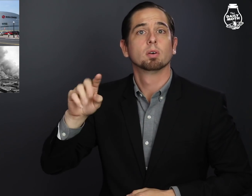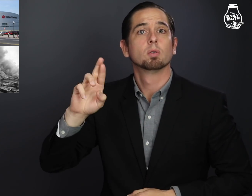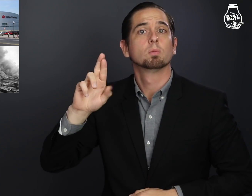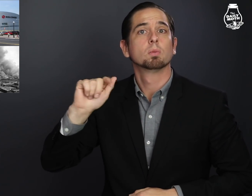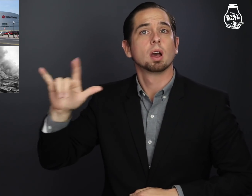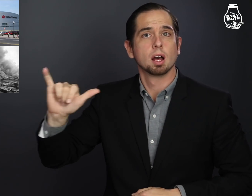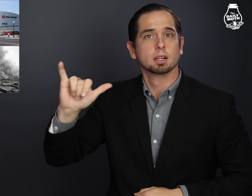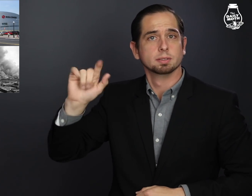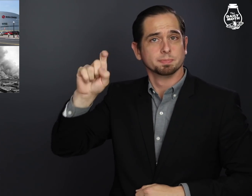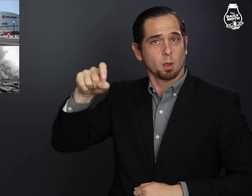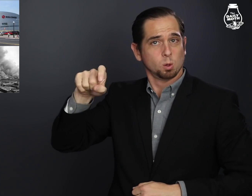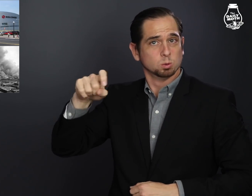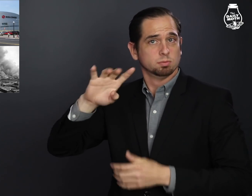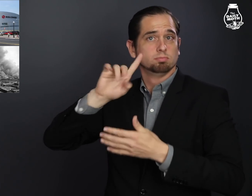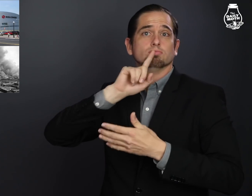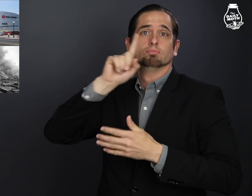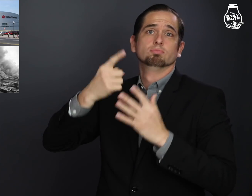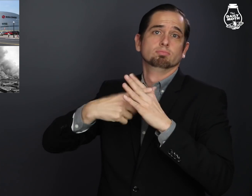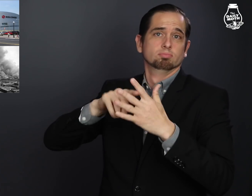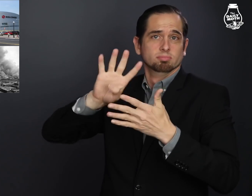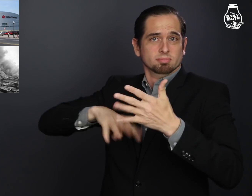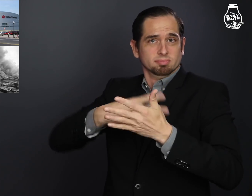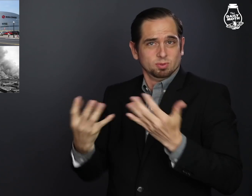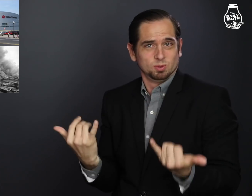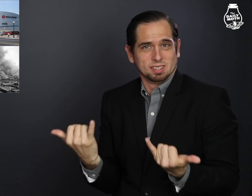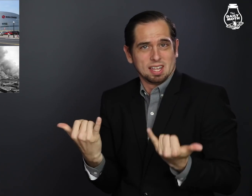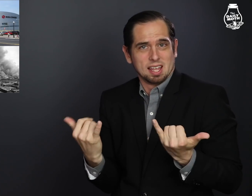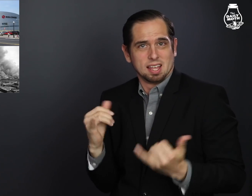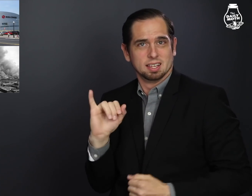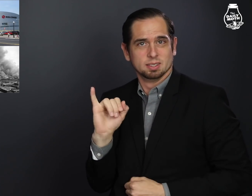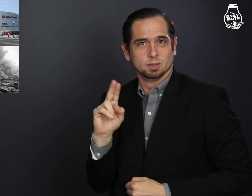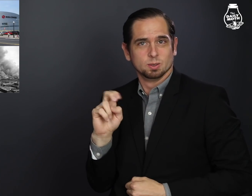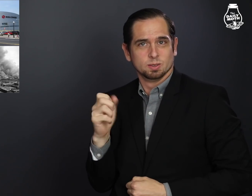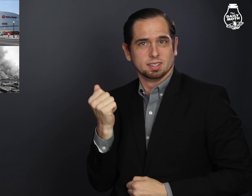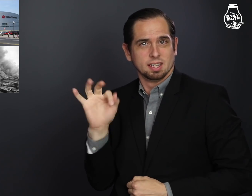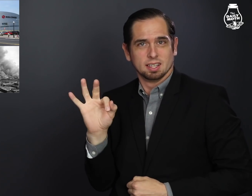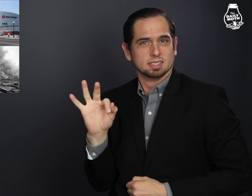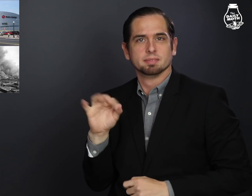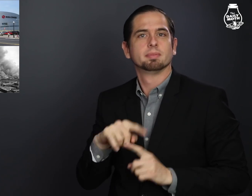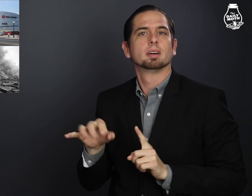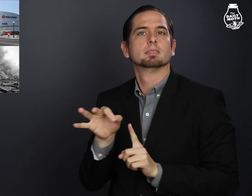The rally was supposed to be today (June 19),